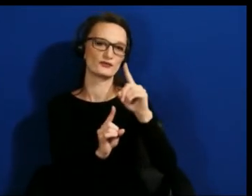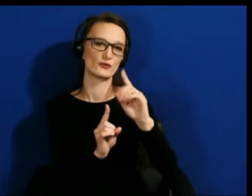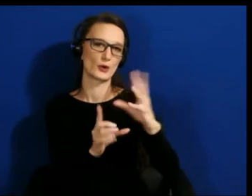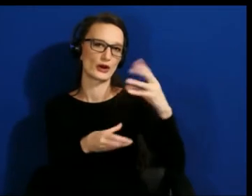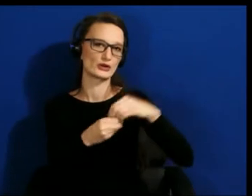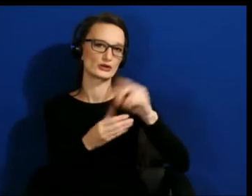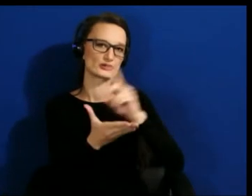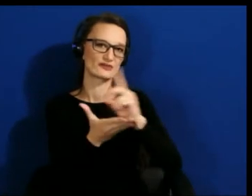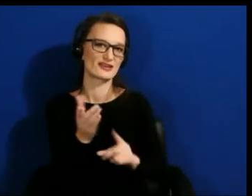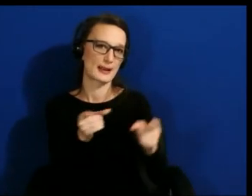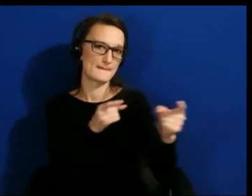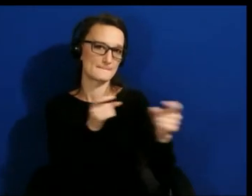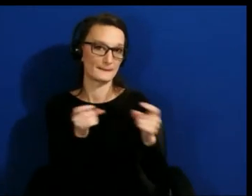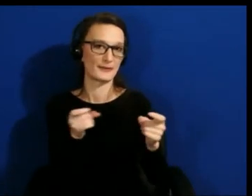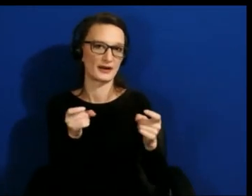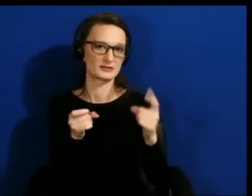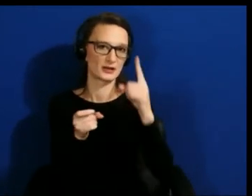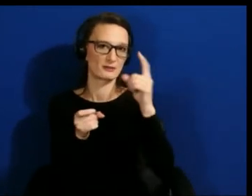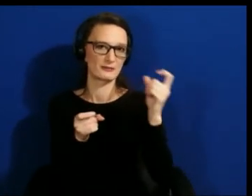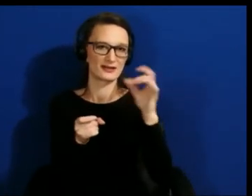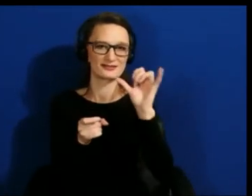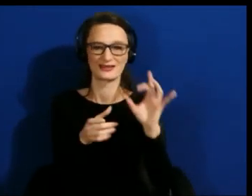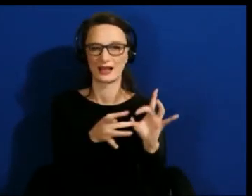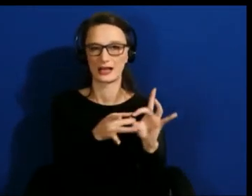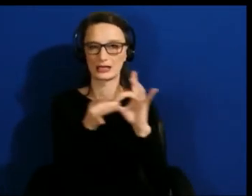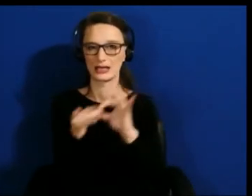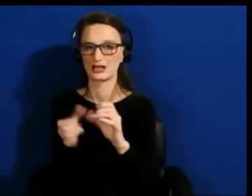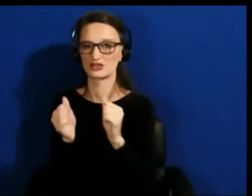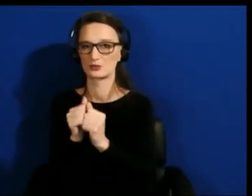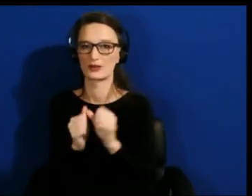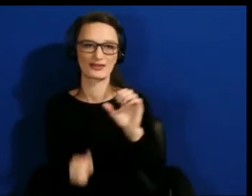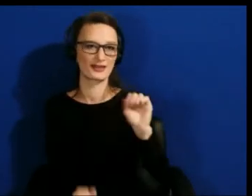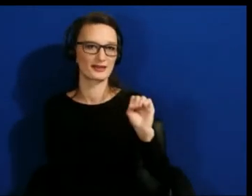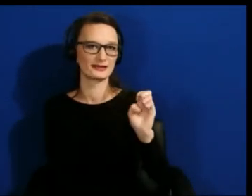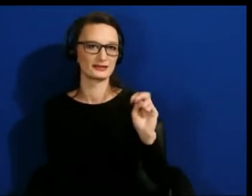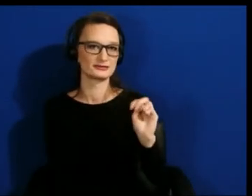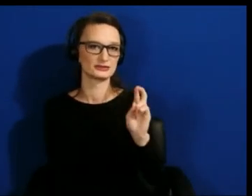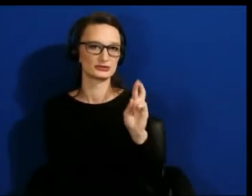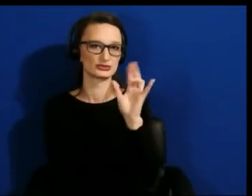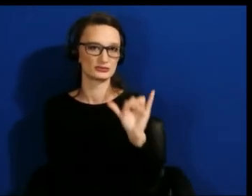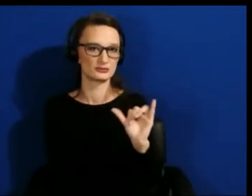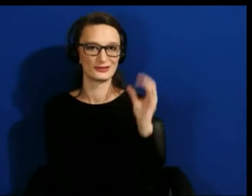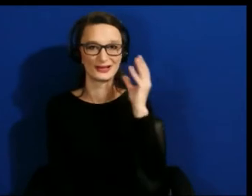that connects with the sensory experience going into immersive technology.